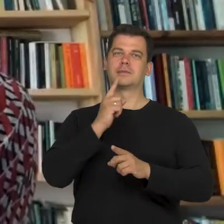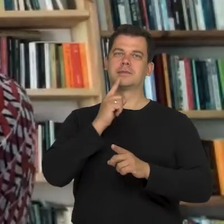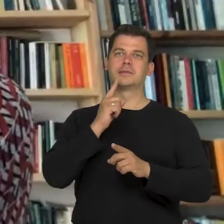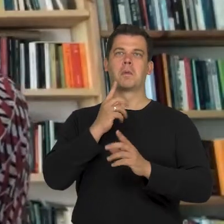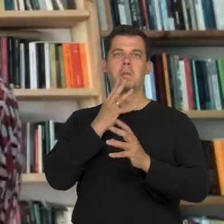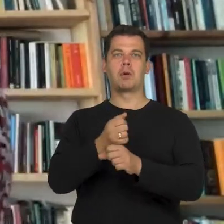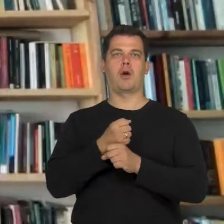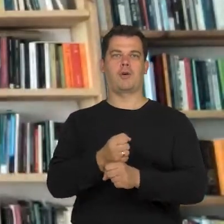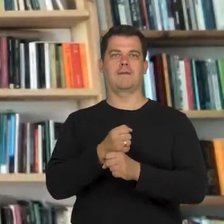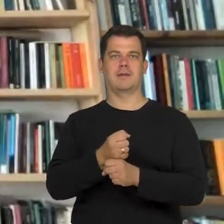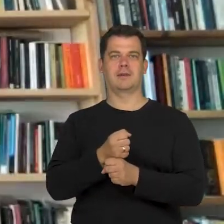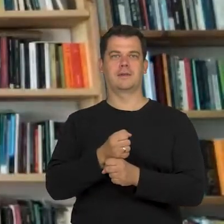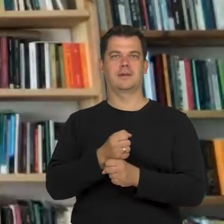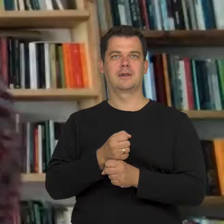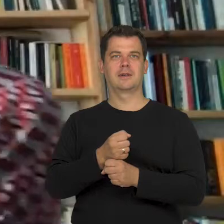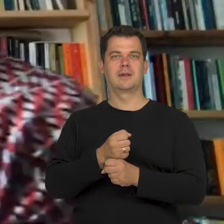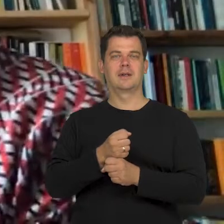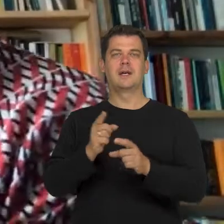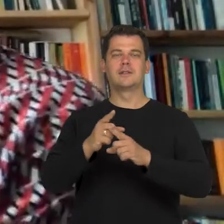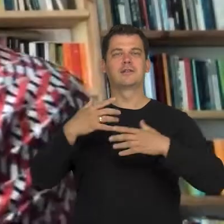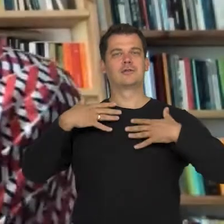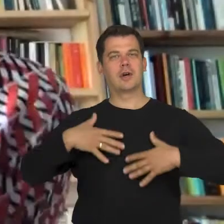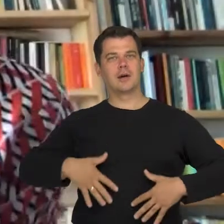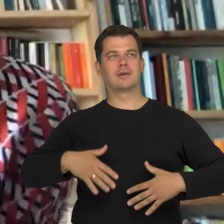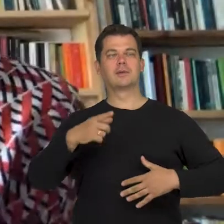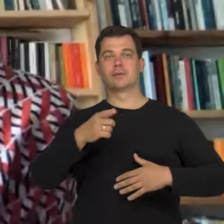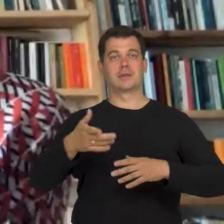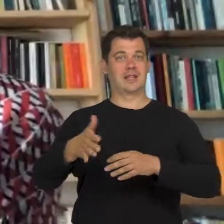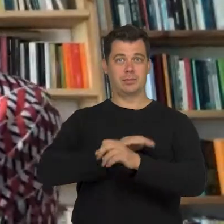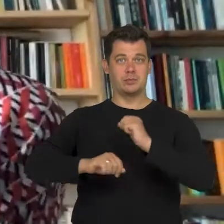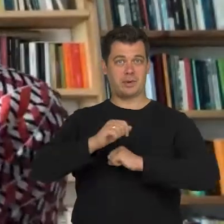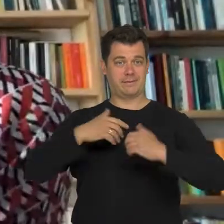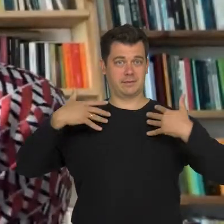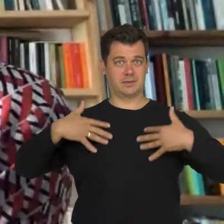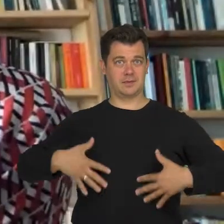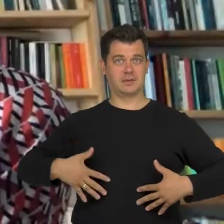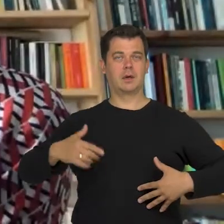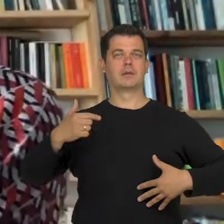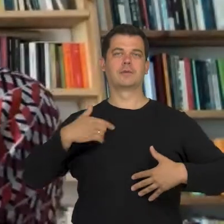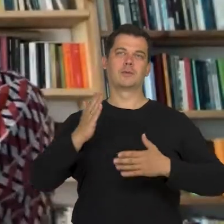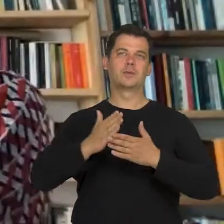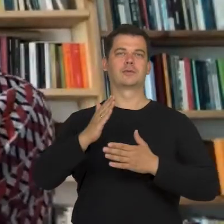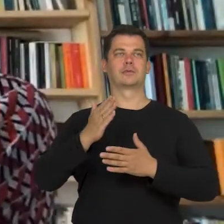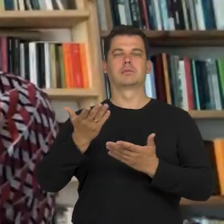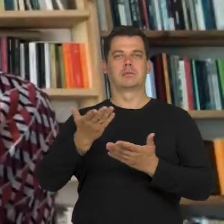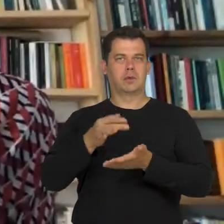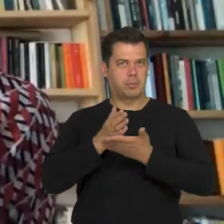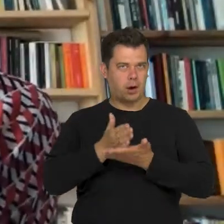meaning the idea, that a disabled body is a body that will not manage to do the task.